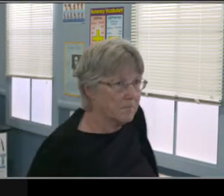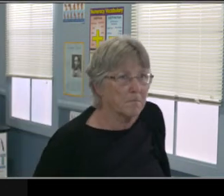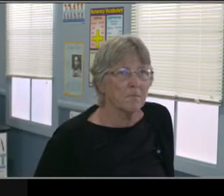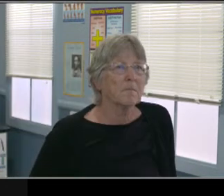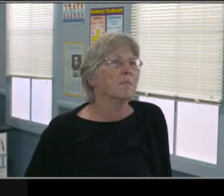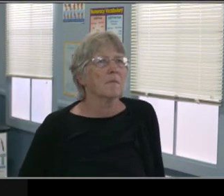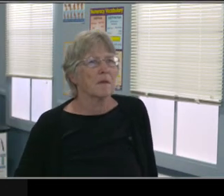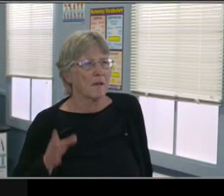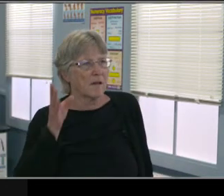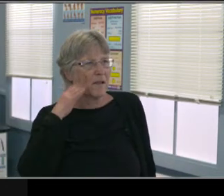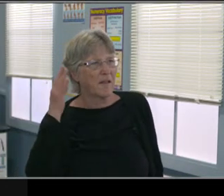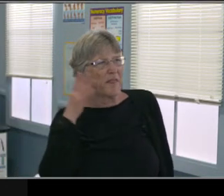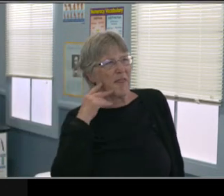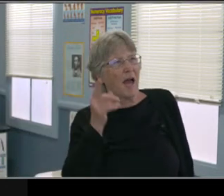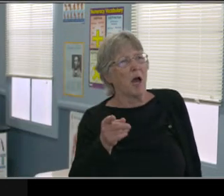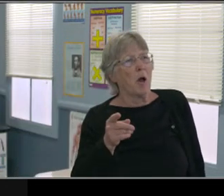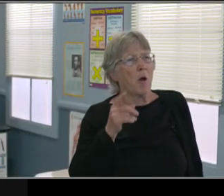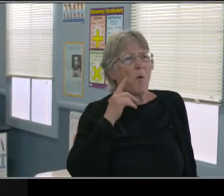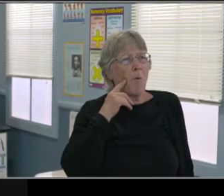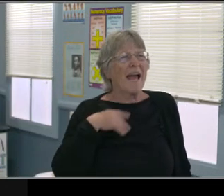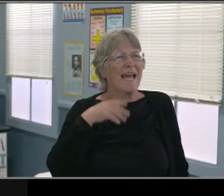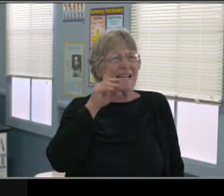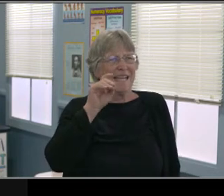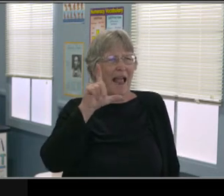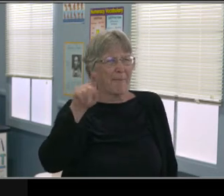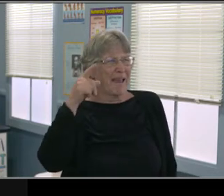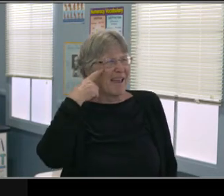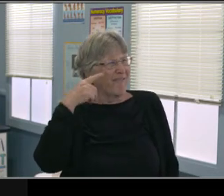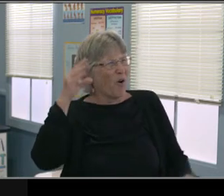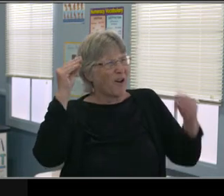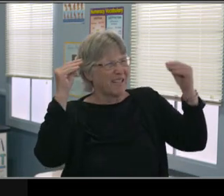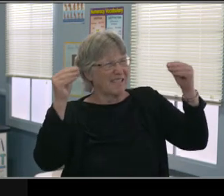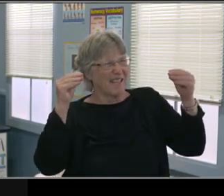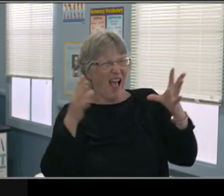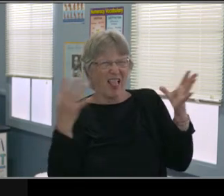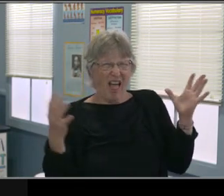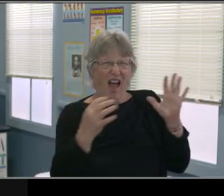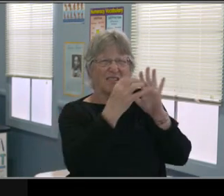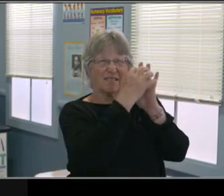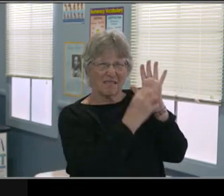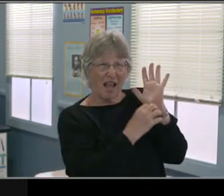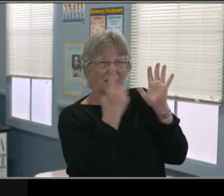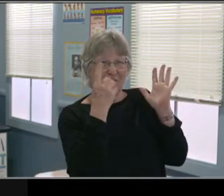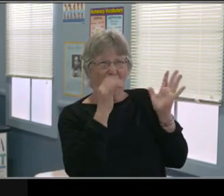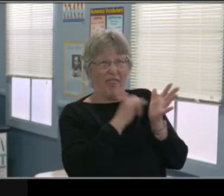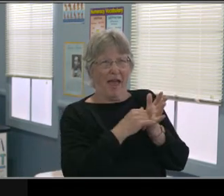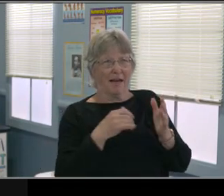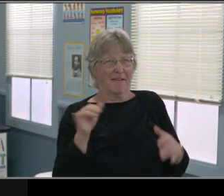So if you just direct your eye to the orange section, if you look there's some bolded words.